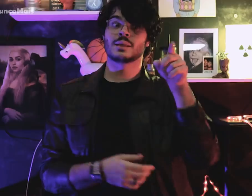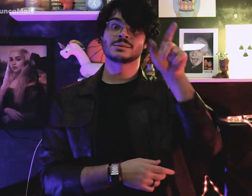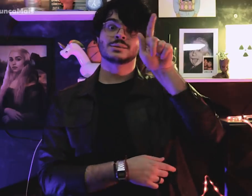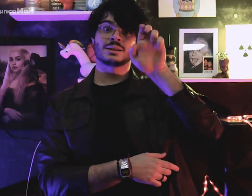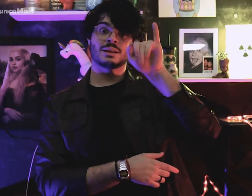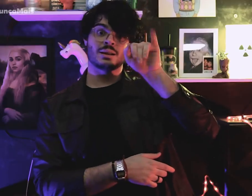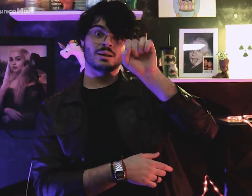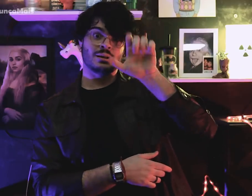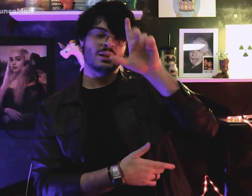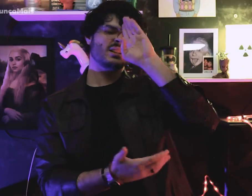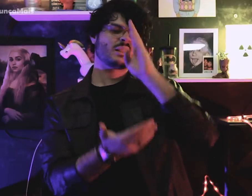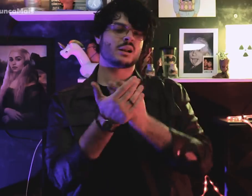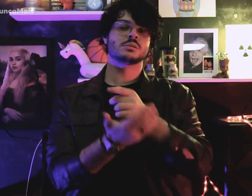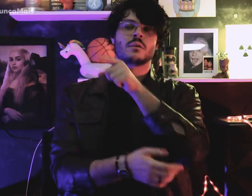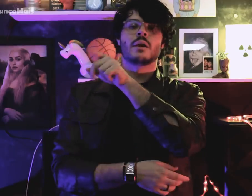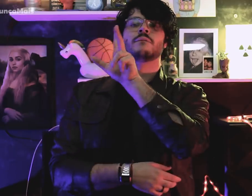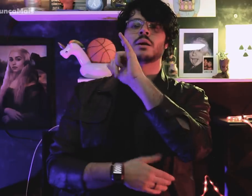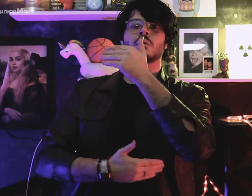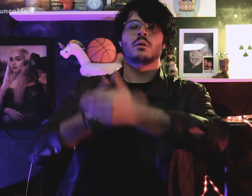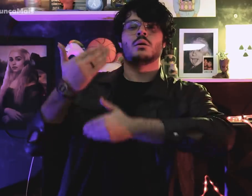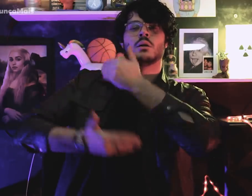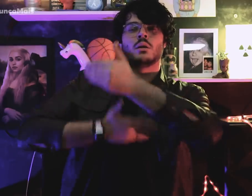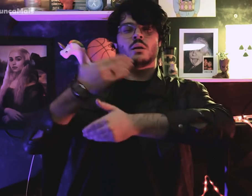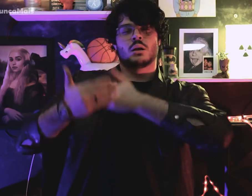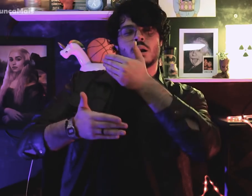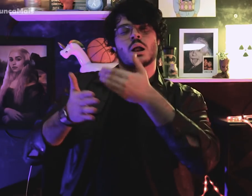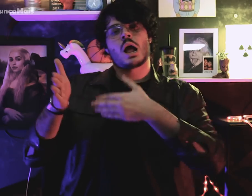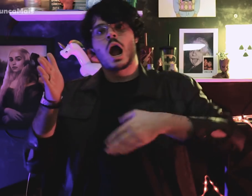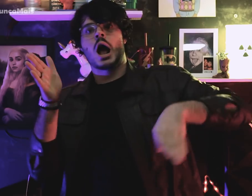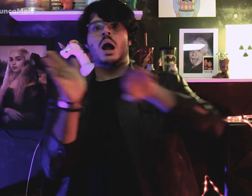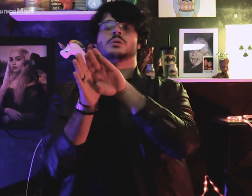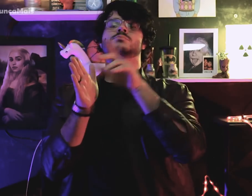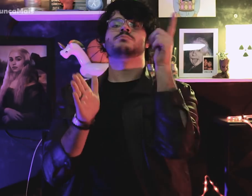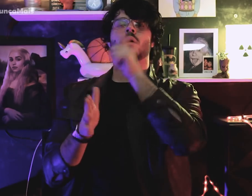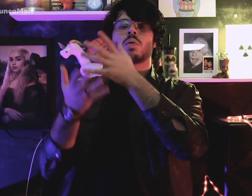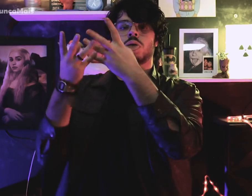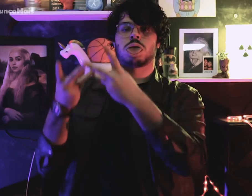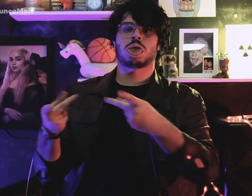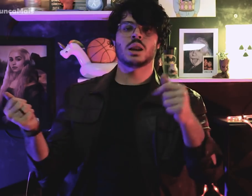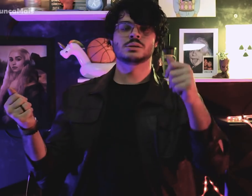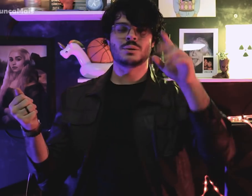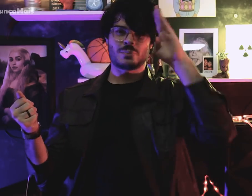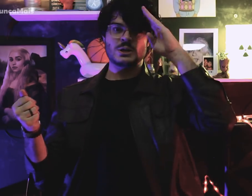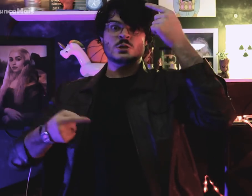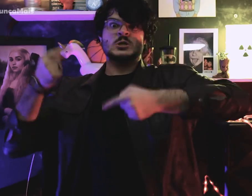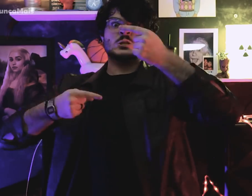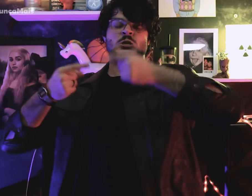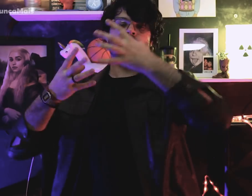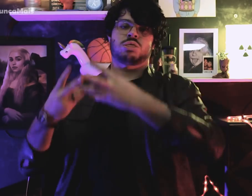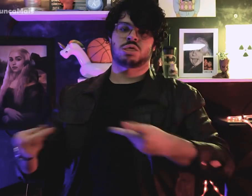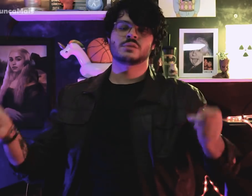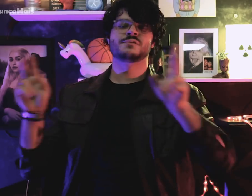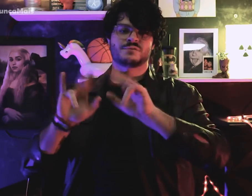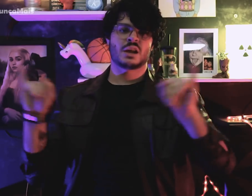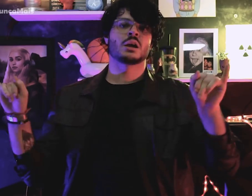O ex-presidente Geisel acreditava que ele seria responsável pela saída dos militares do poder.